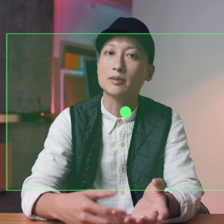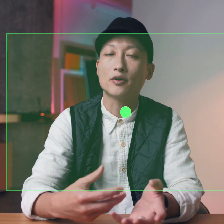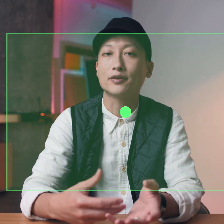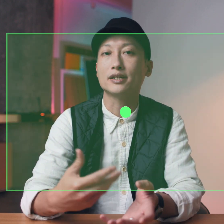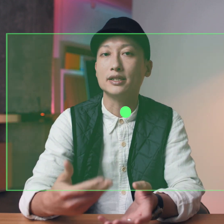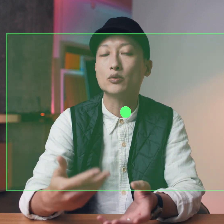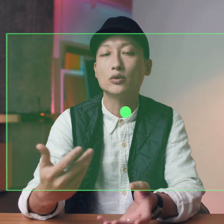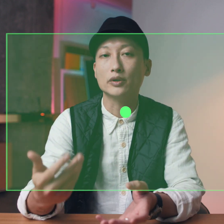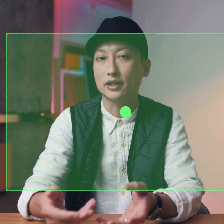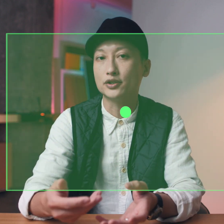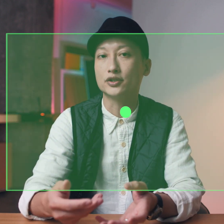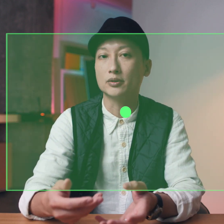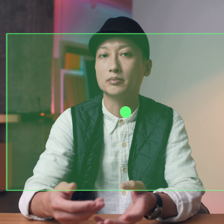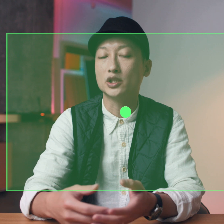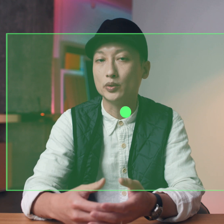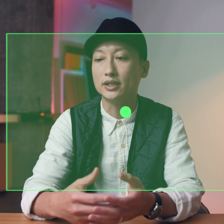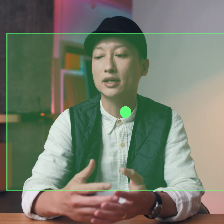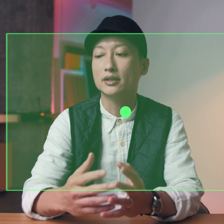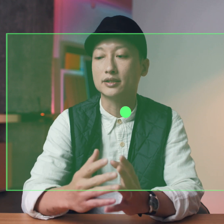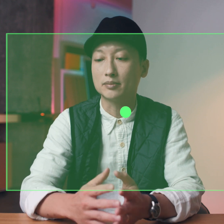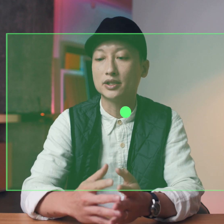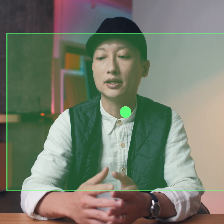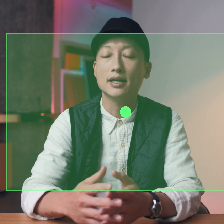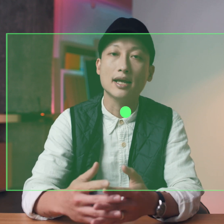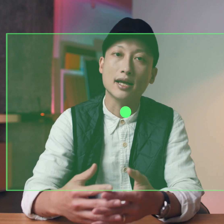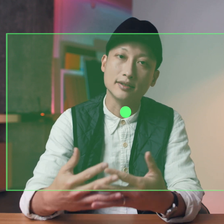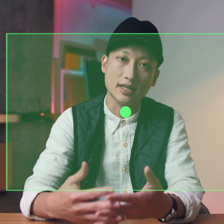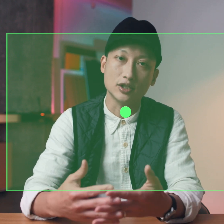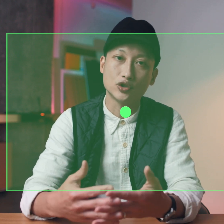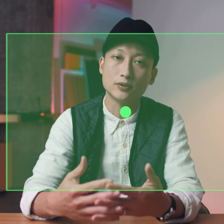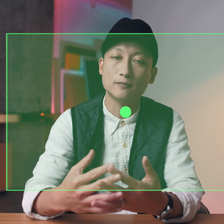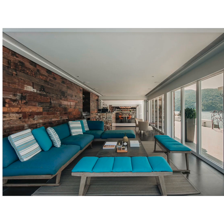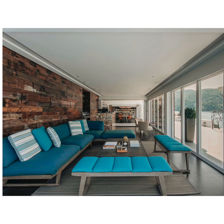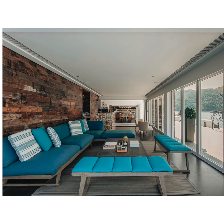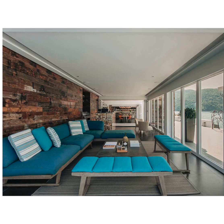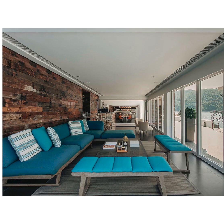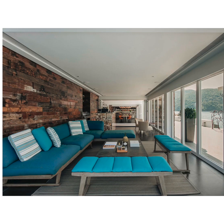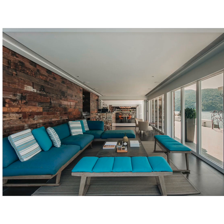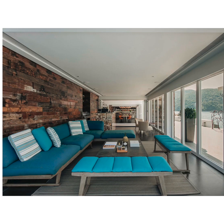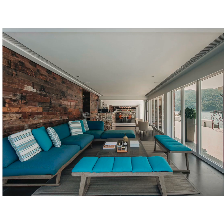forms a perfectly equal relationship between the subject and the edge when the subject is placed at